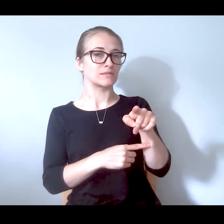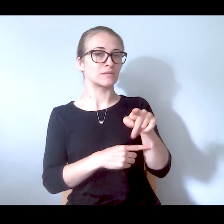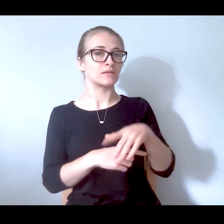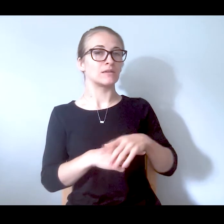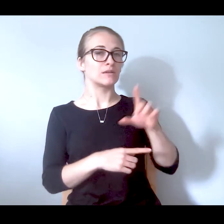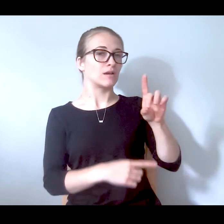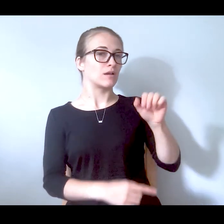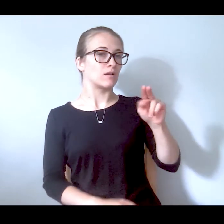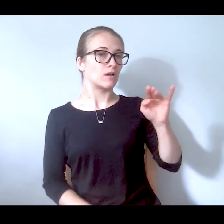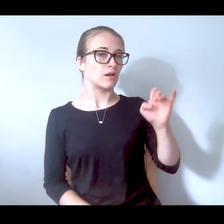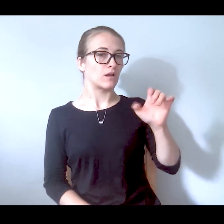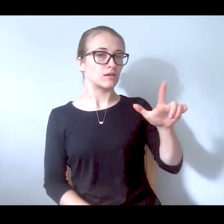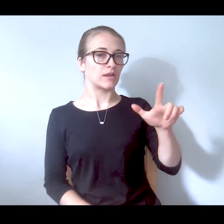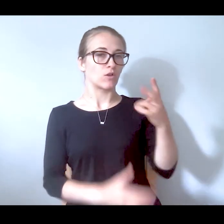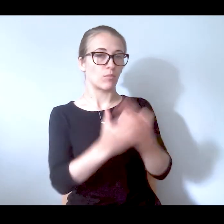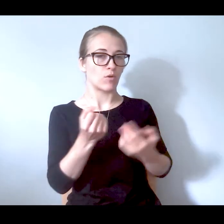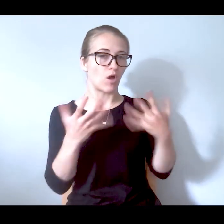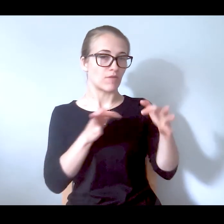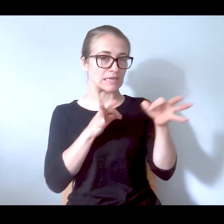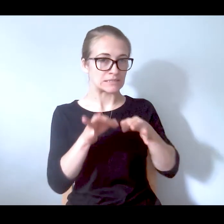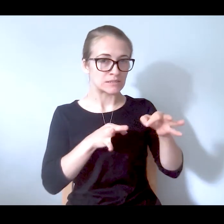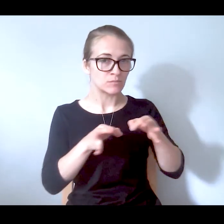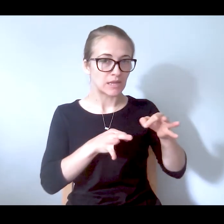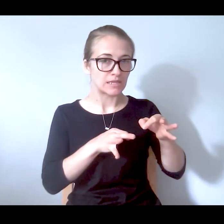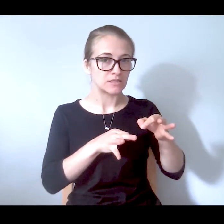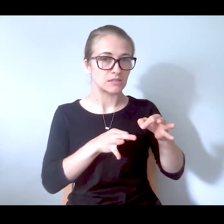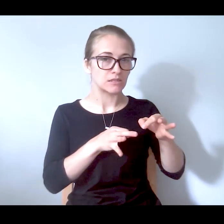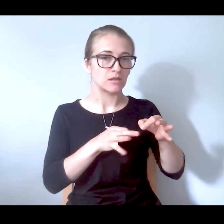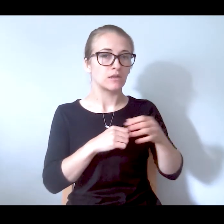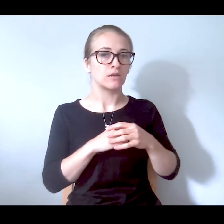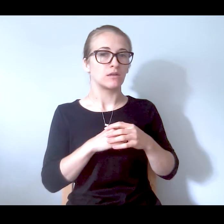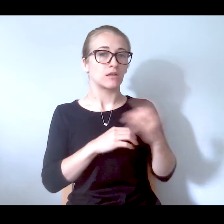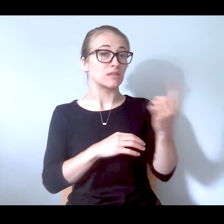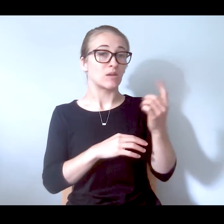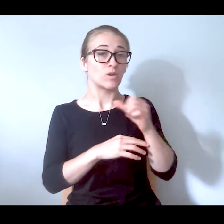Kimberly both explained that someone just doesn't go